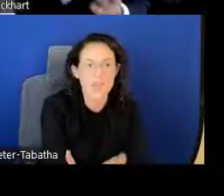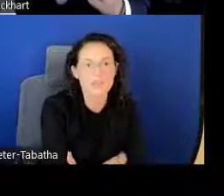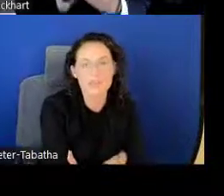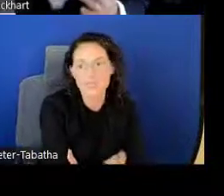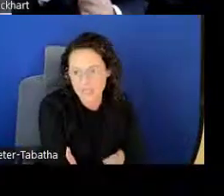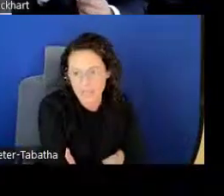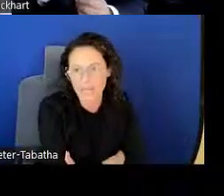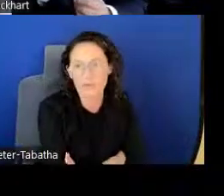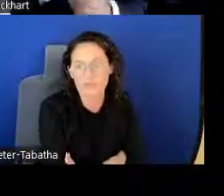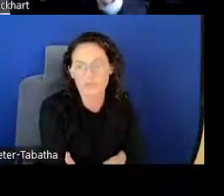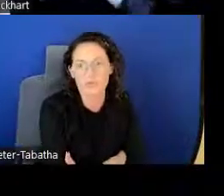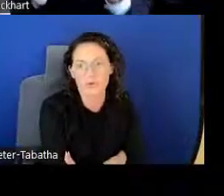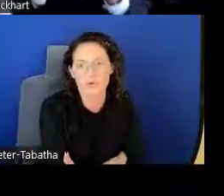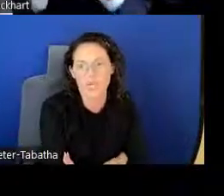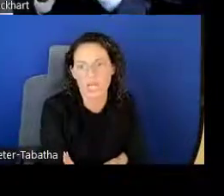and the category before you apply.